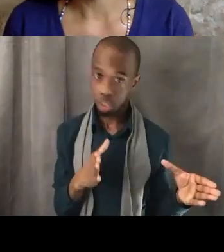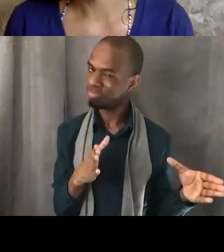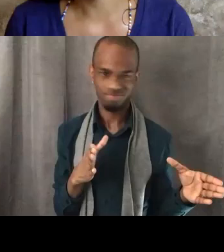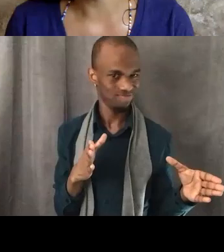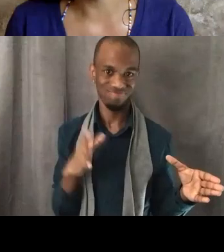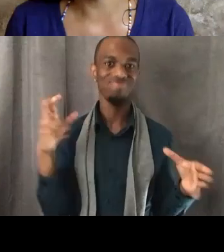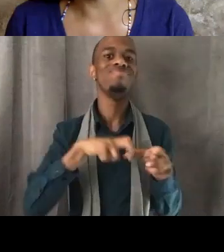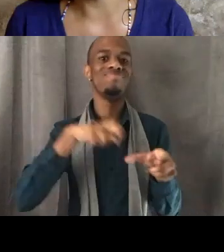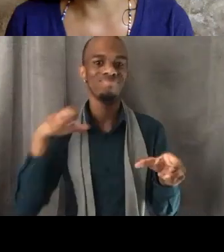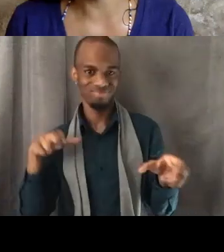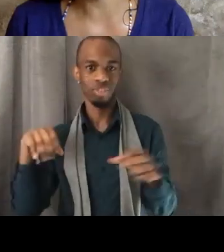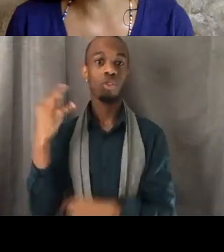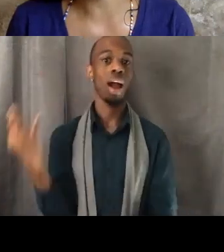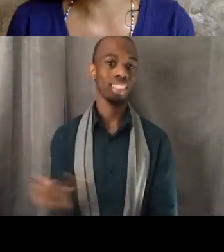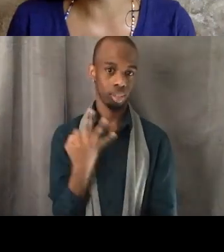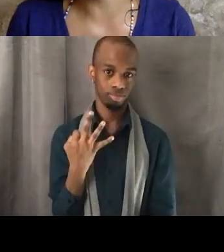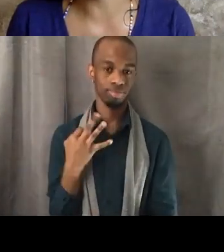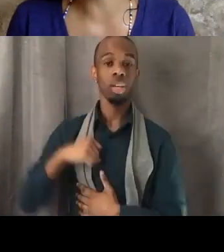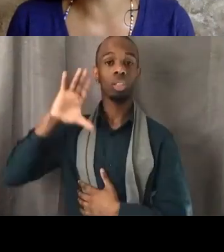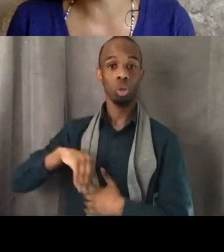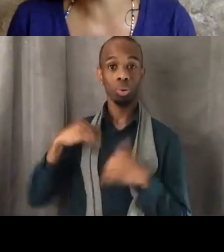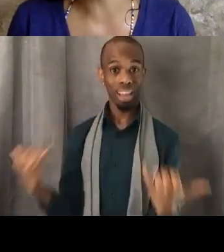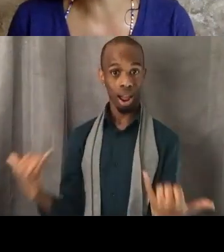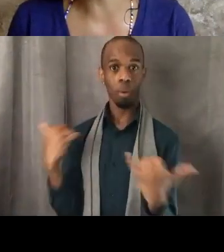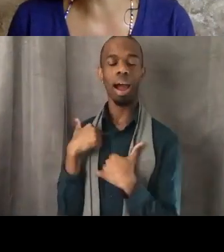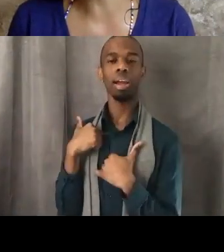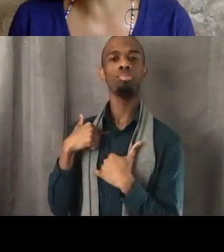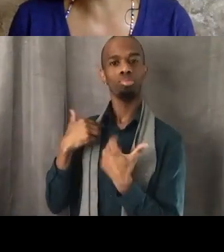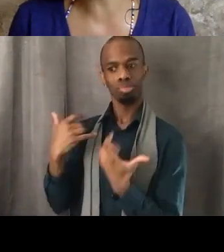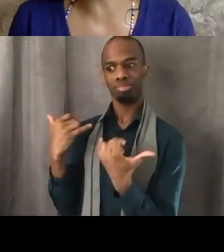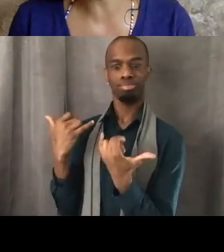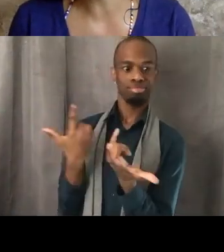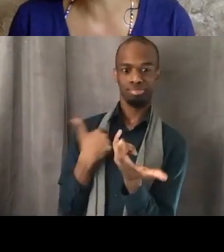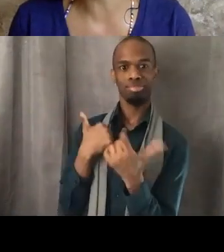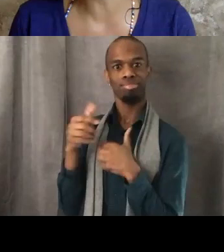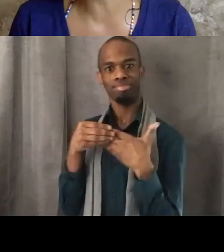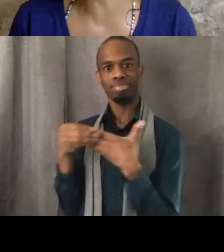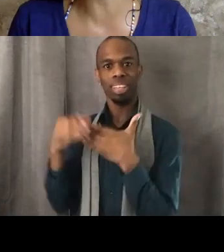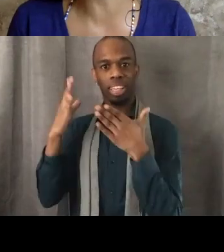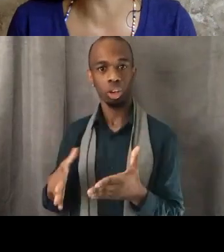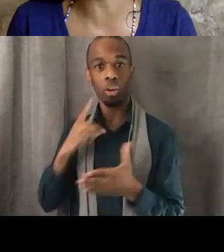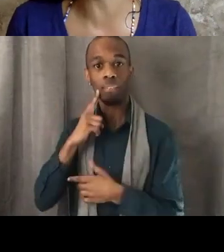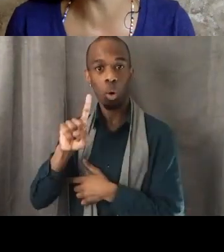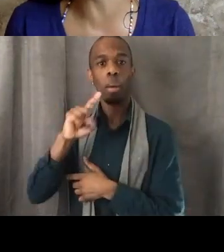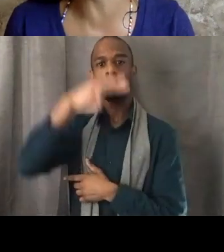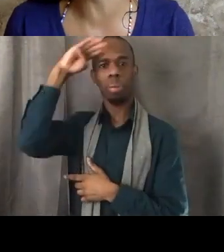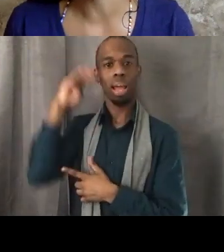And so I am now serving as the Forward Facing Leader for Black Lives Matter,